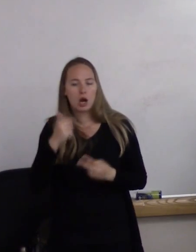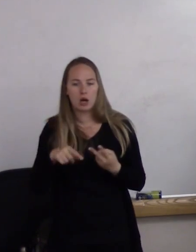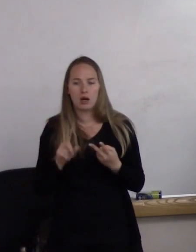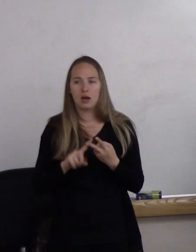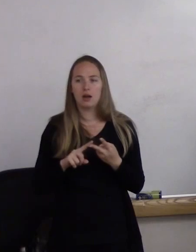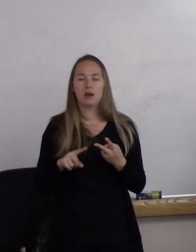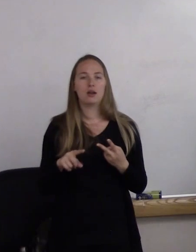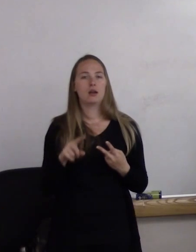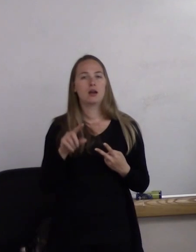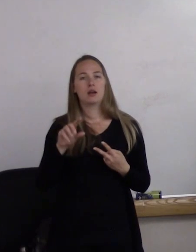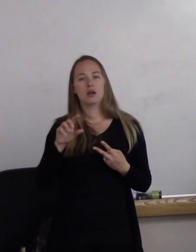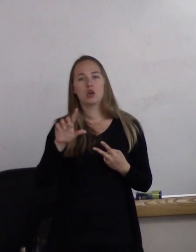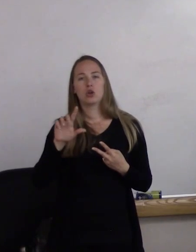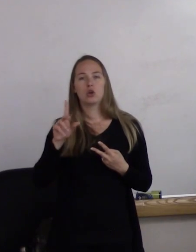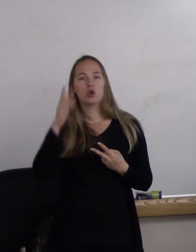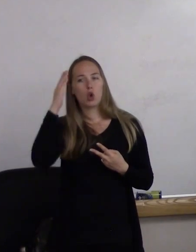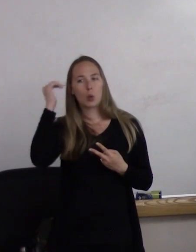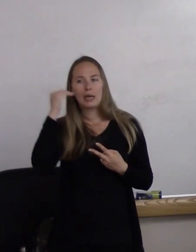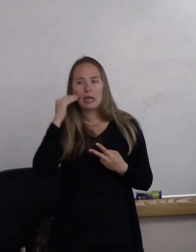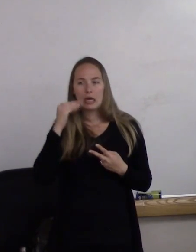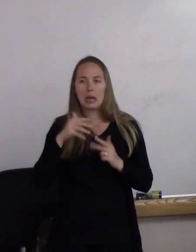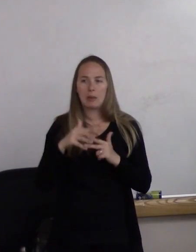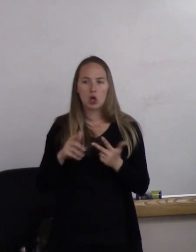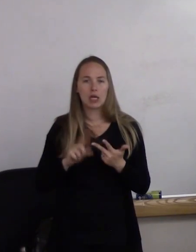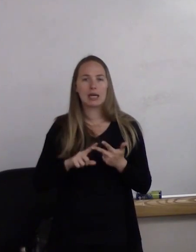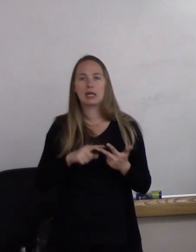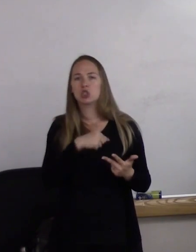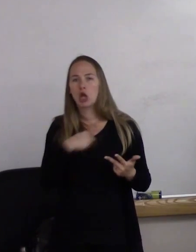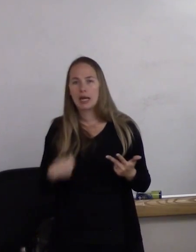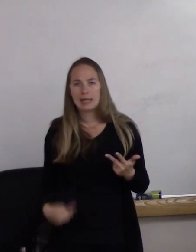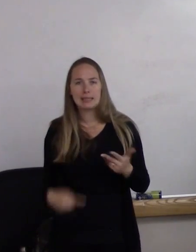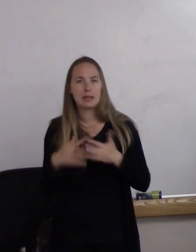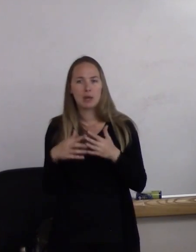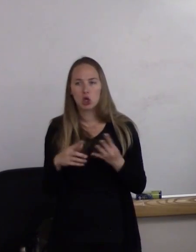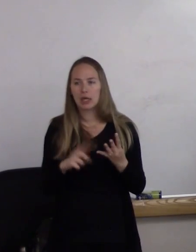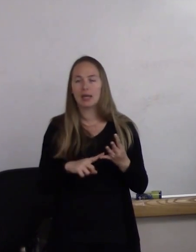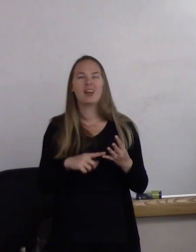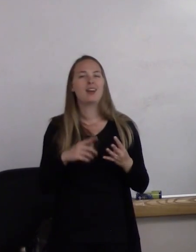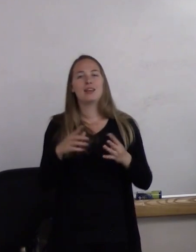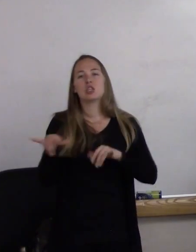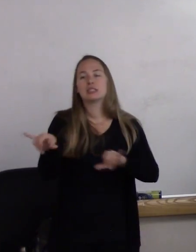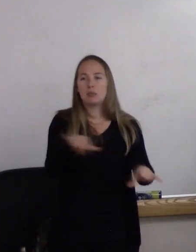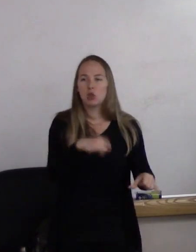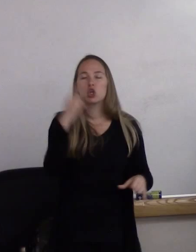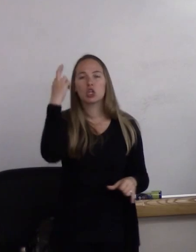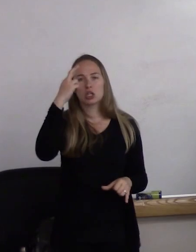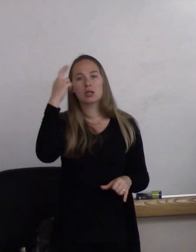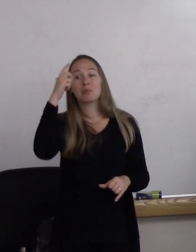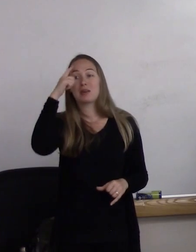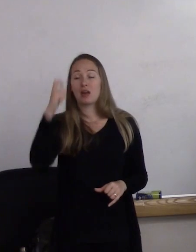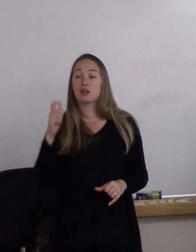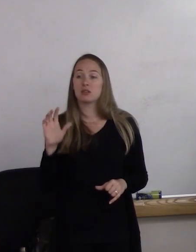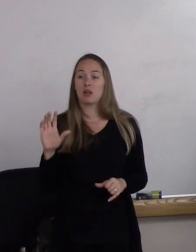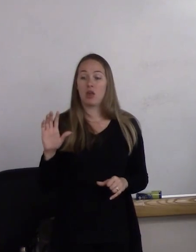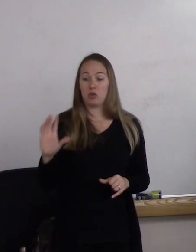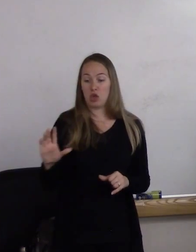Chinese-American, Korean-American, they're all similar in that their ancestors maybe came from a common geographic area,